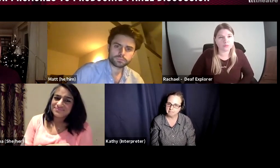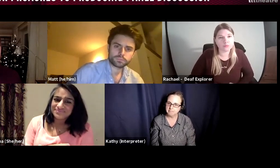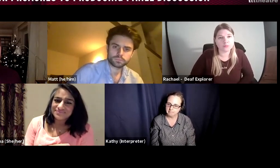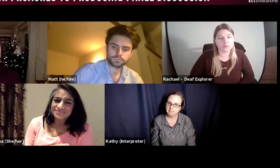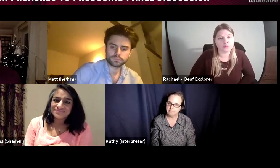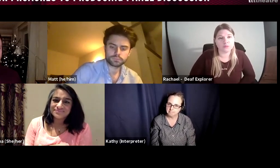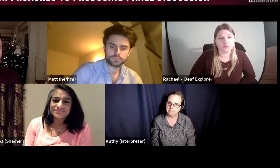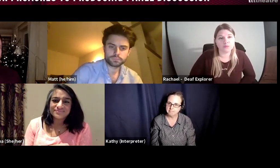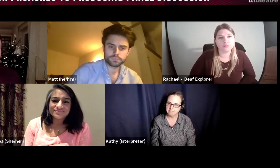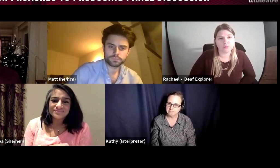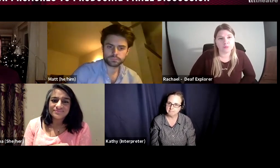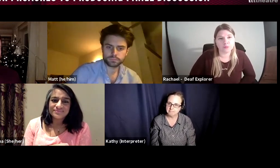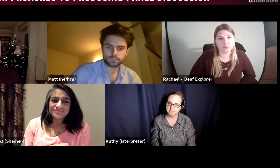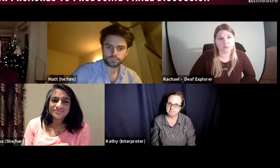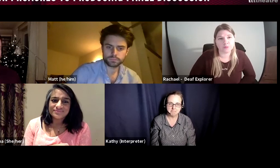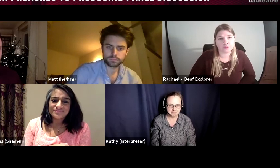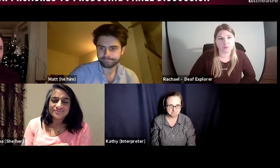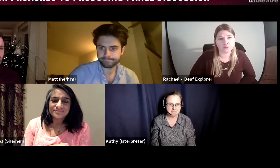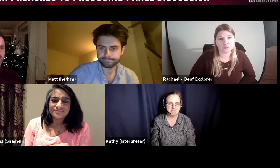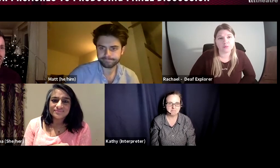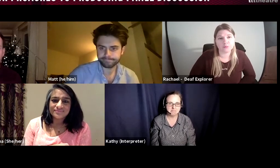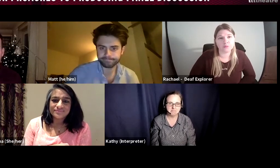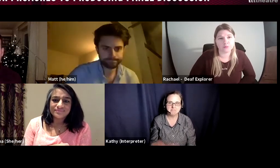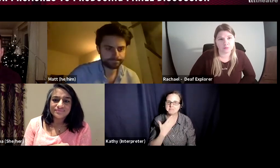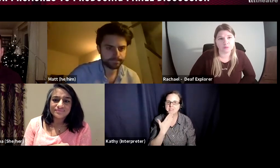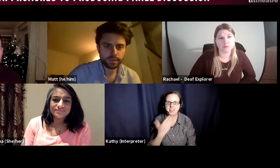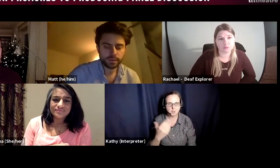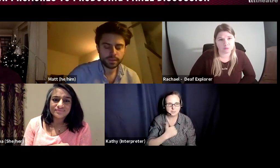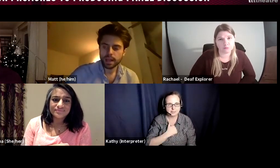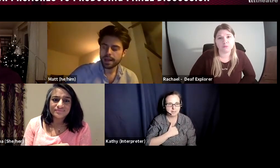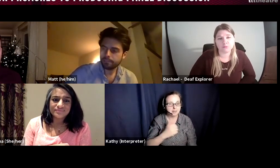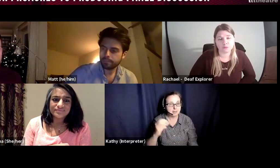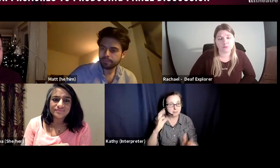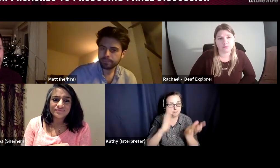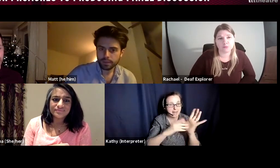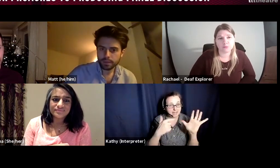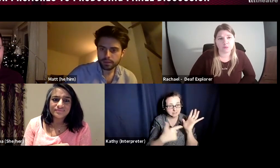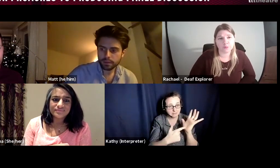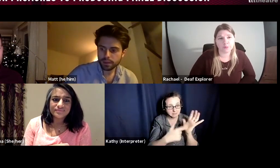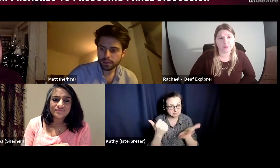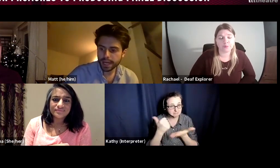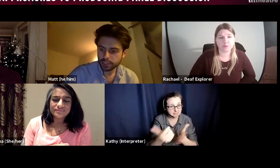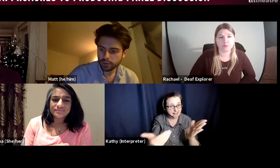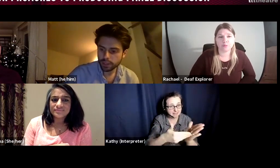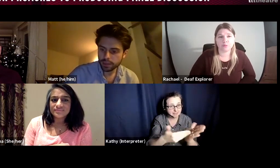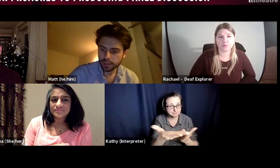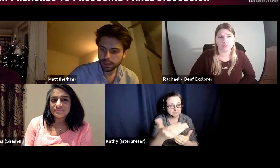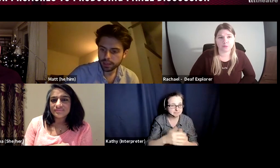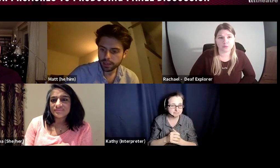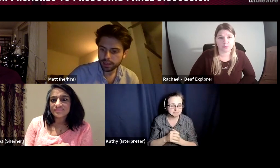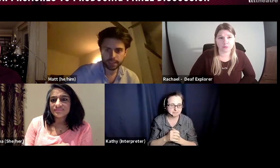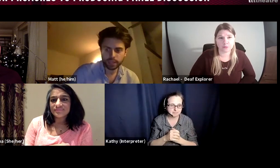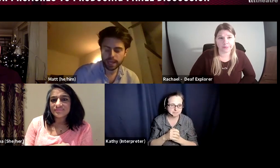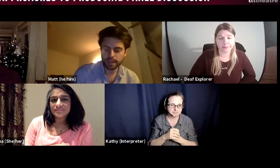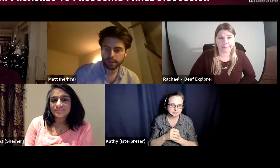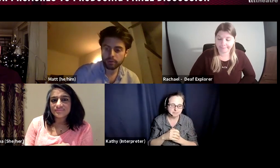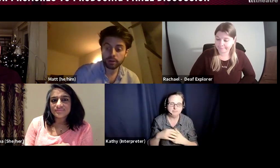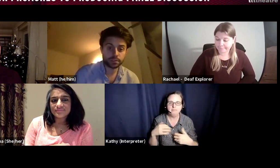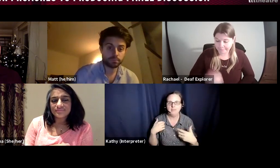Brilliant. And Matt? Any advice? MATT: Yes. So, I think a couple of things. There